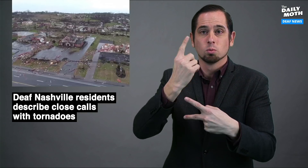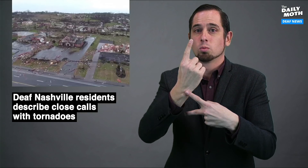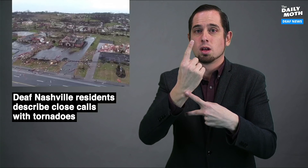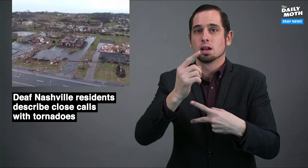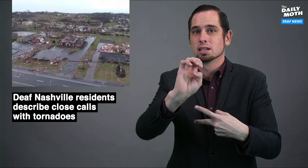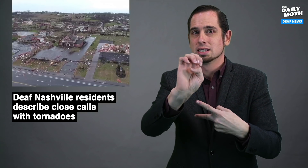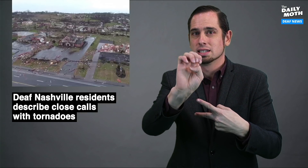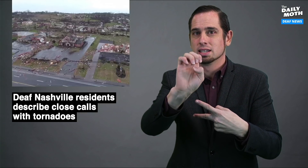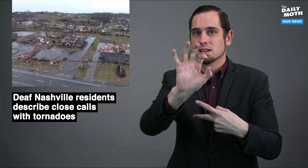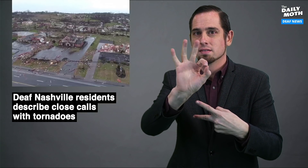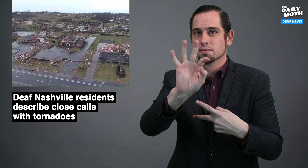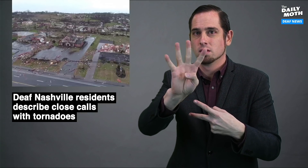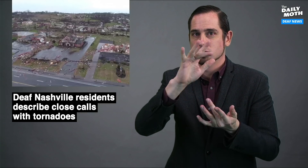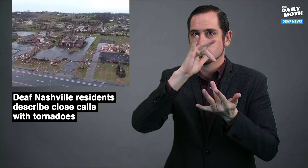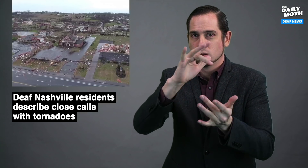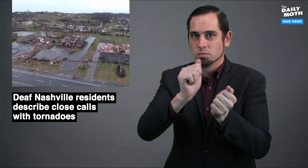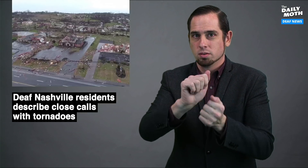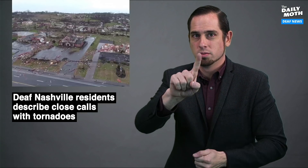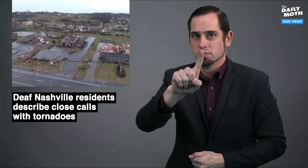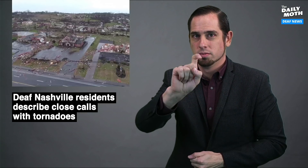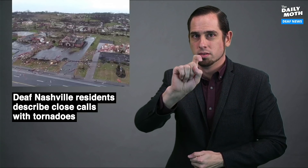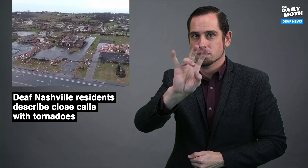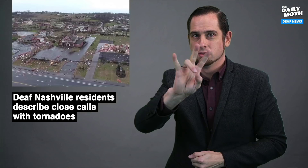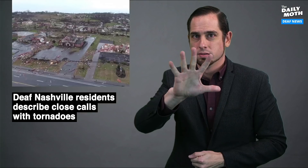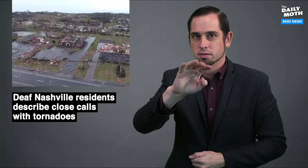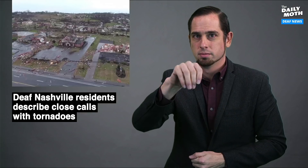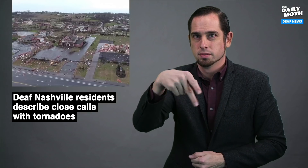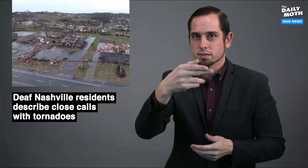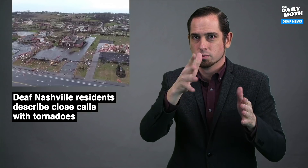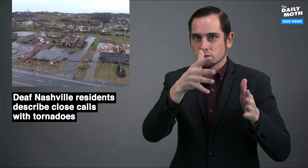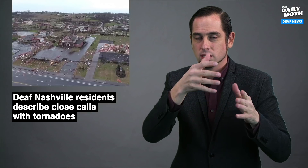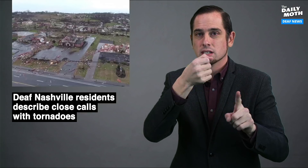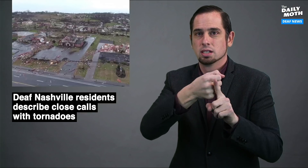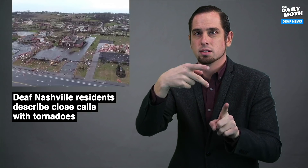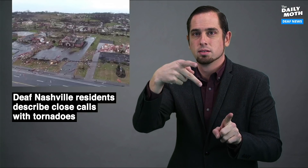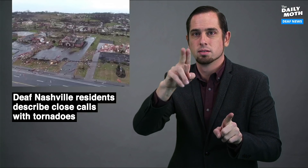region - one was an EF-4 tornado with 175 mph winds that hit